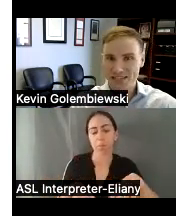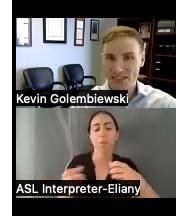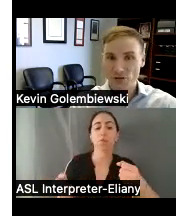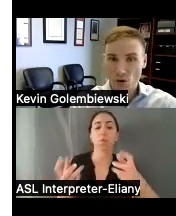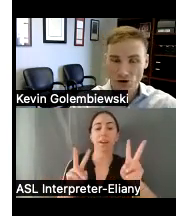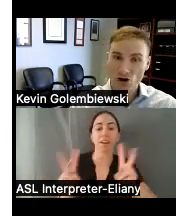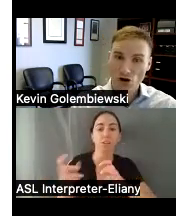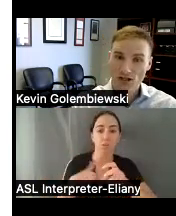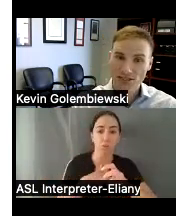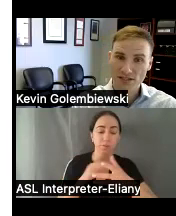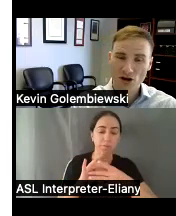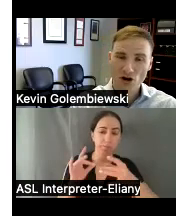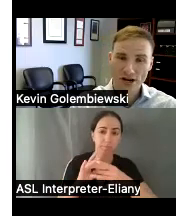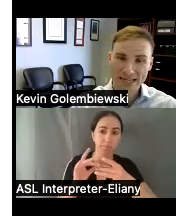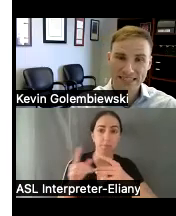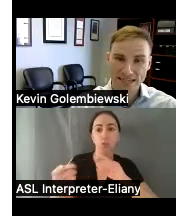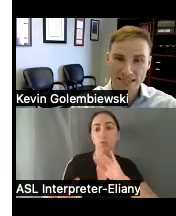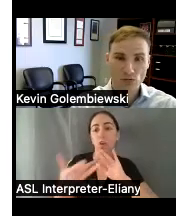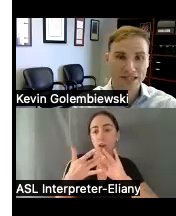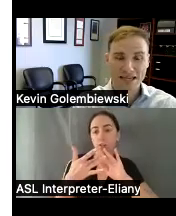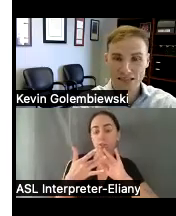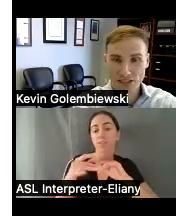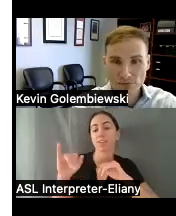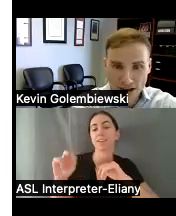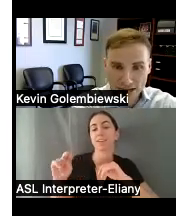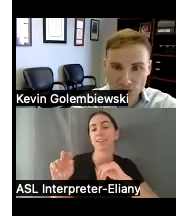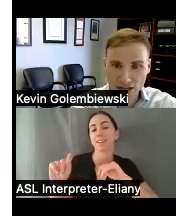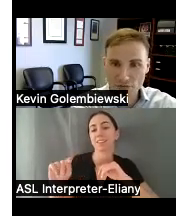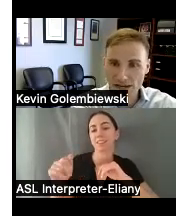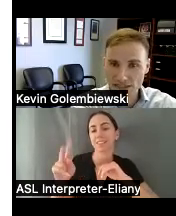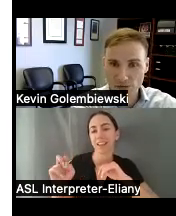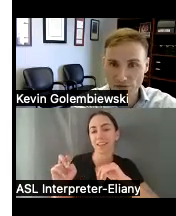mentioned if you are to call us our intake team will likely just provide you an information and